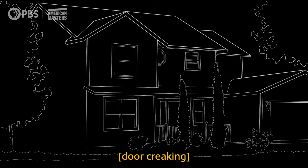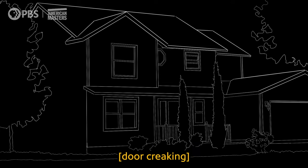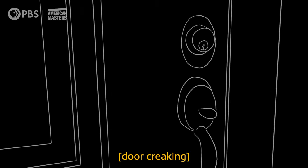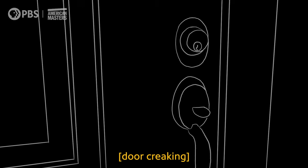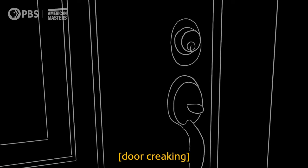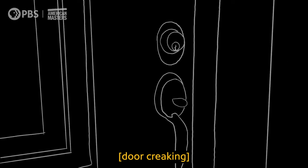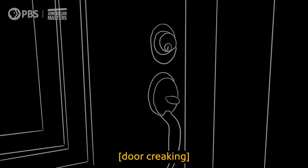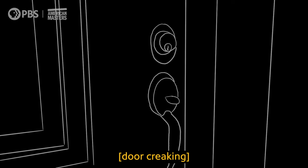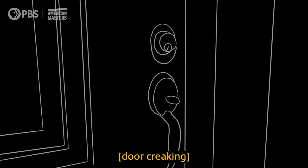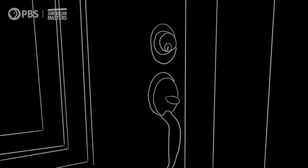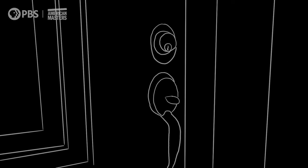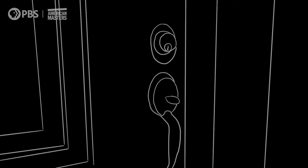[door creaking]